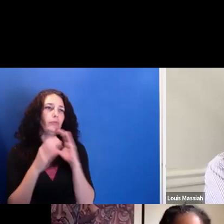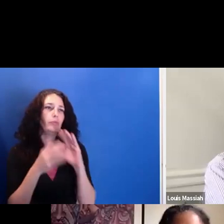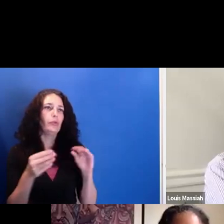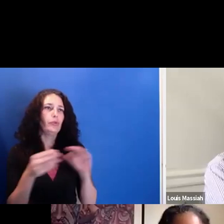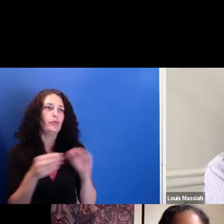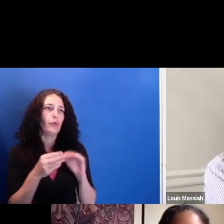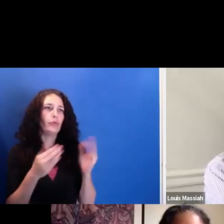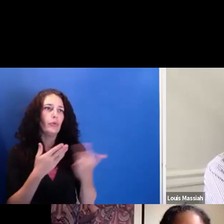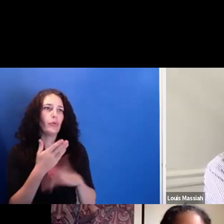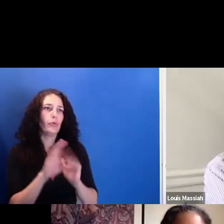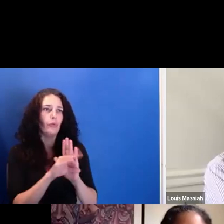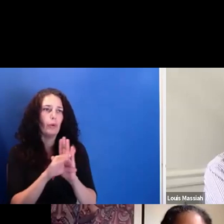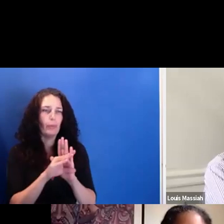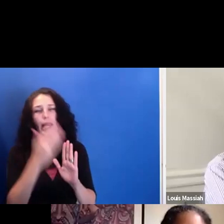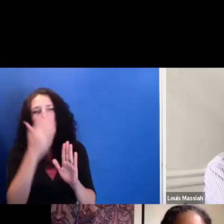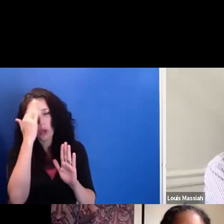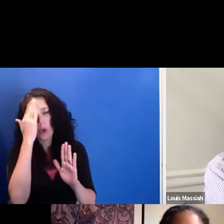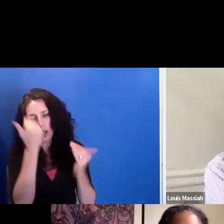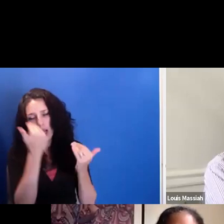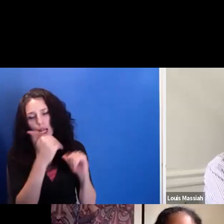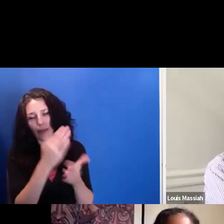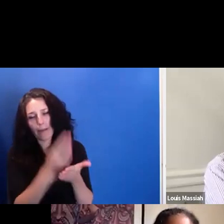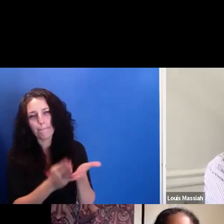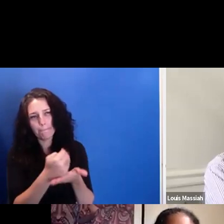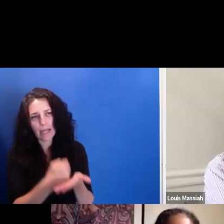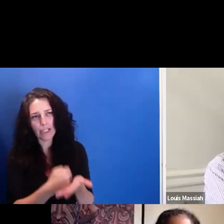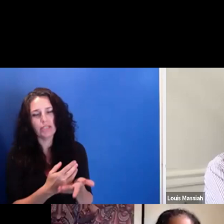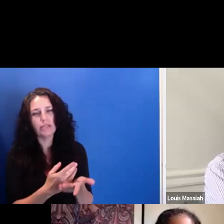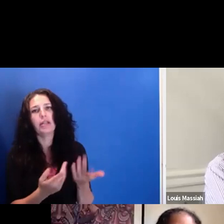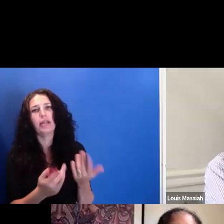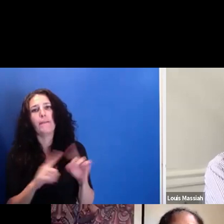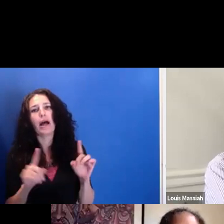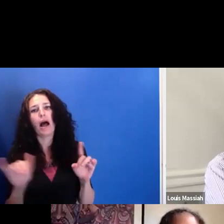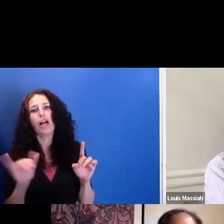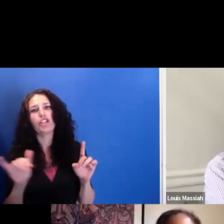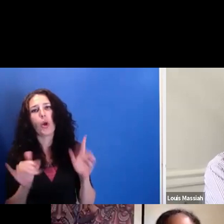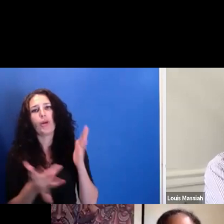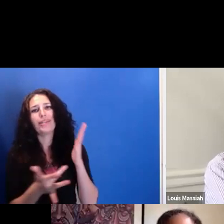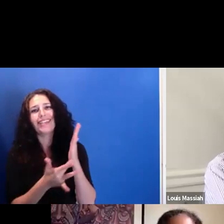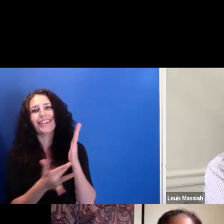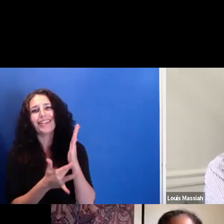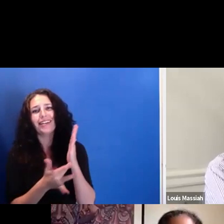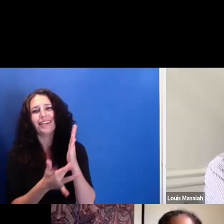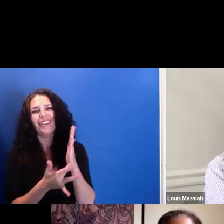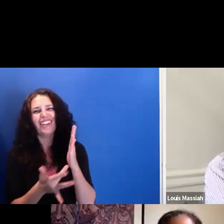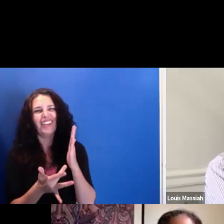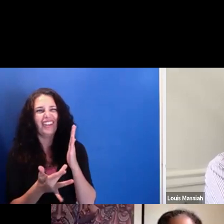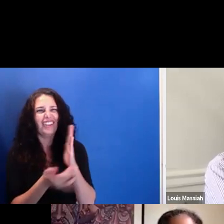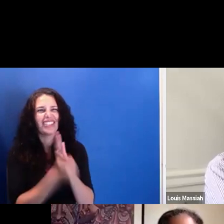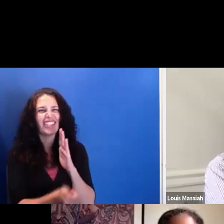But also there is, like, the problem of technical skill that